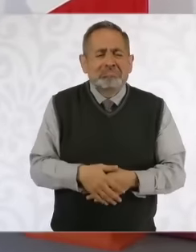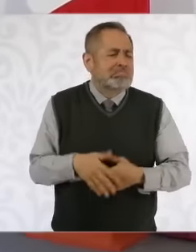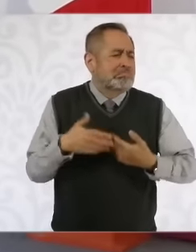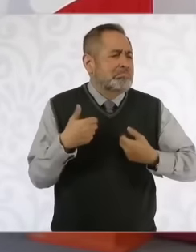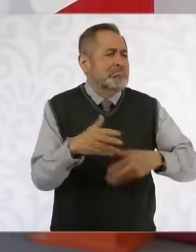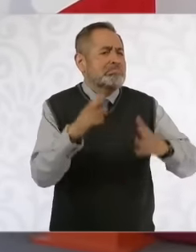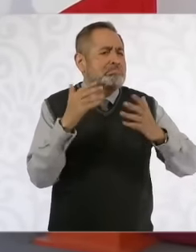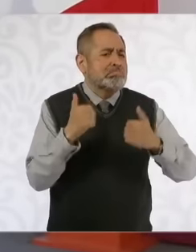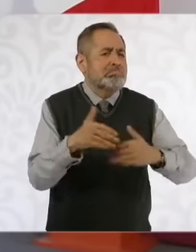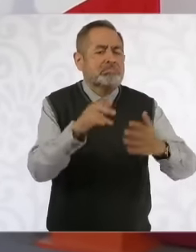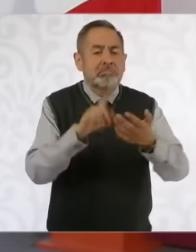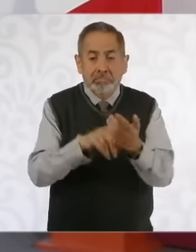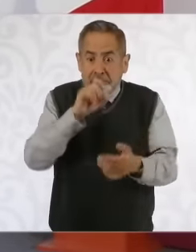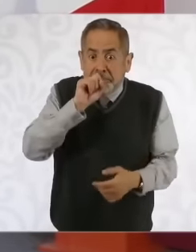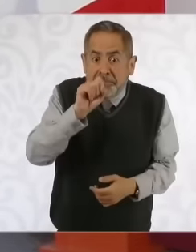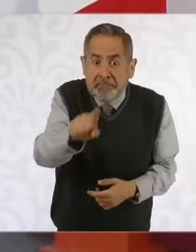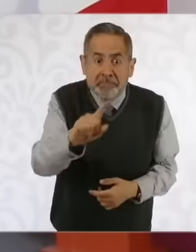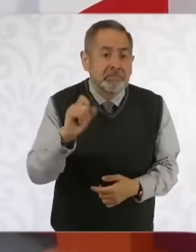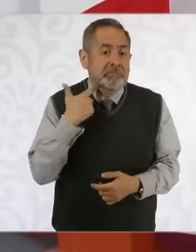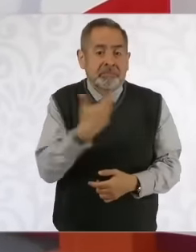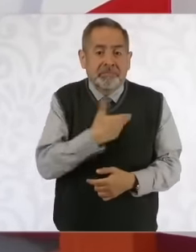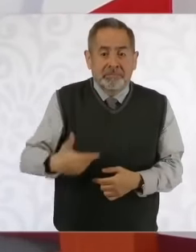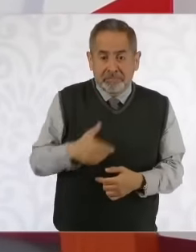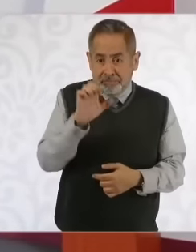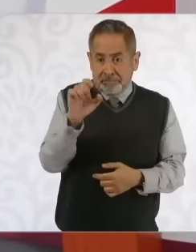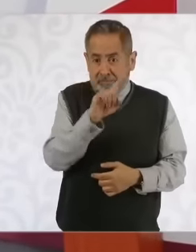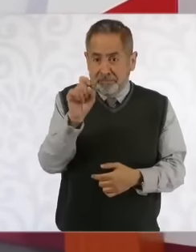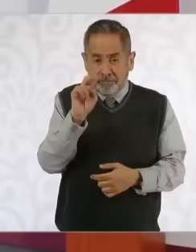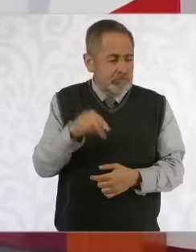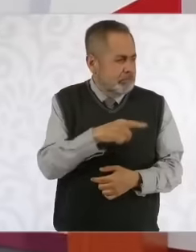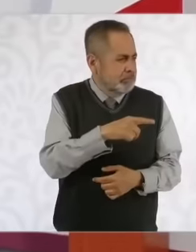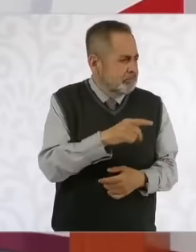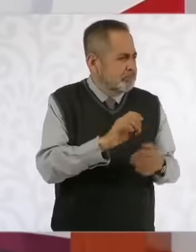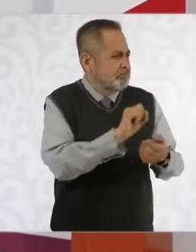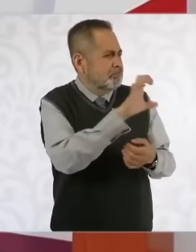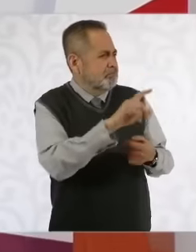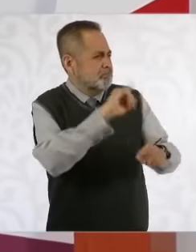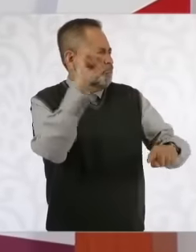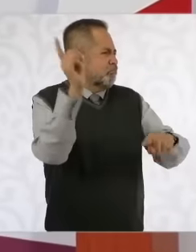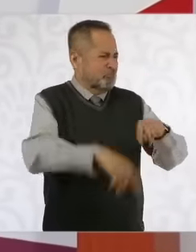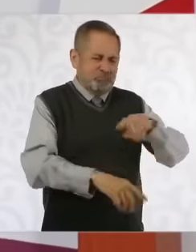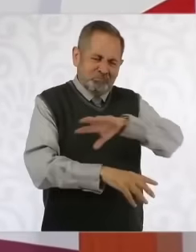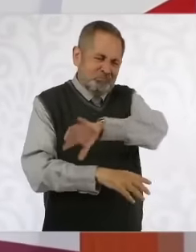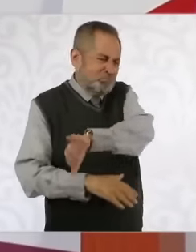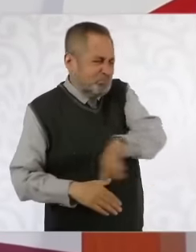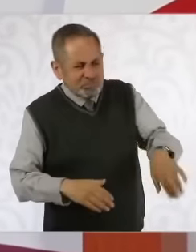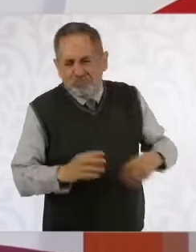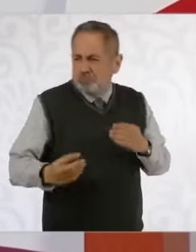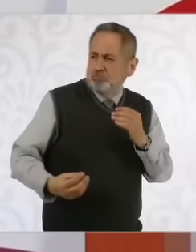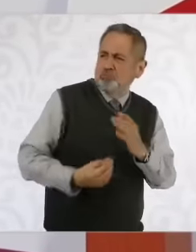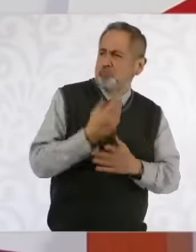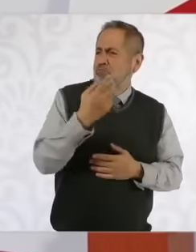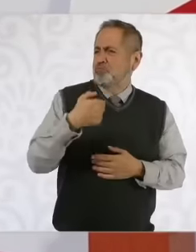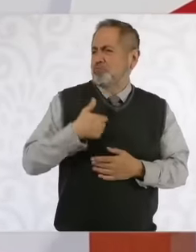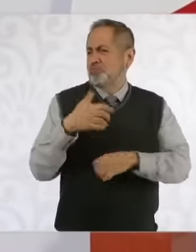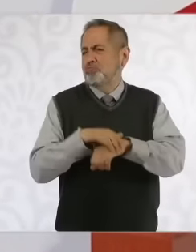the court that existed before disappeared and a new court appointed by him would be constituted,